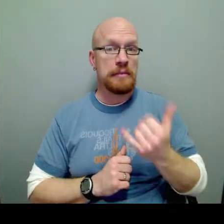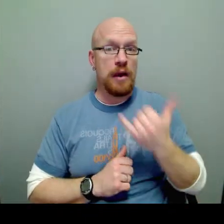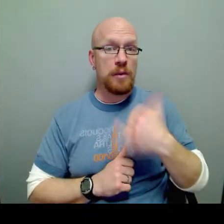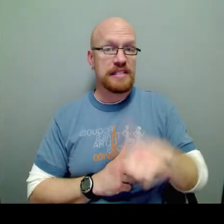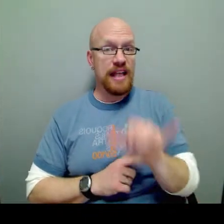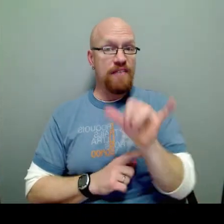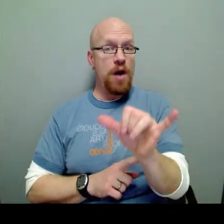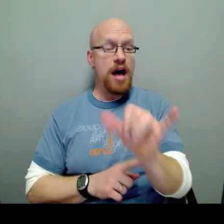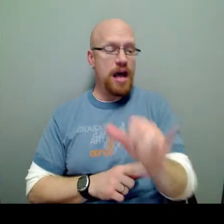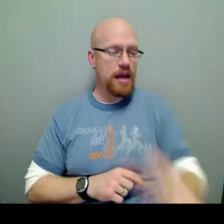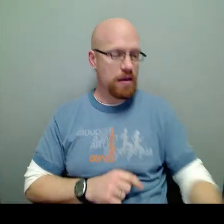Now, we still have Y.